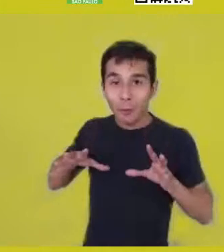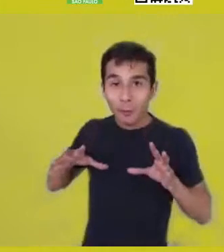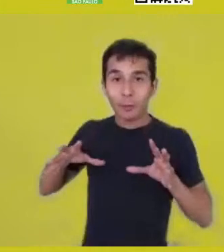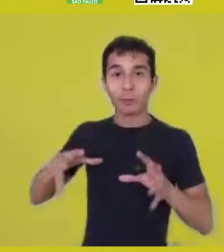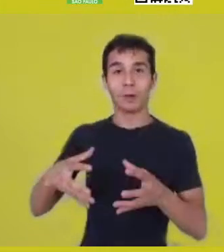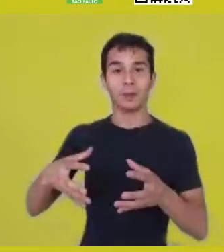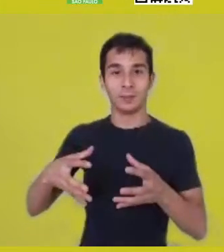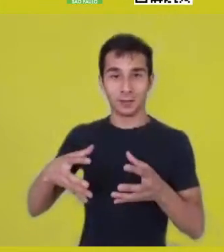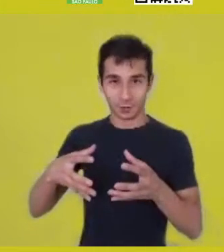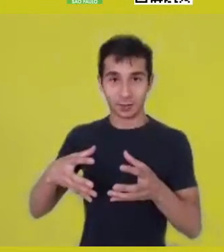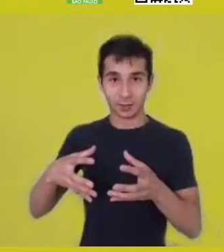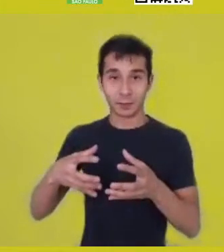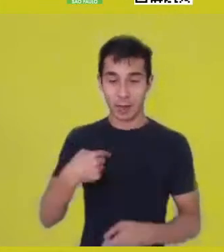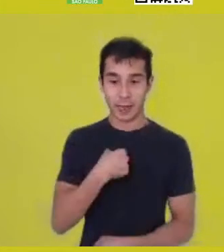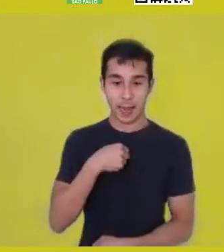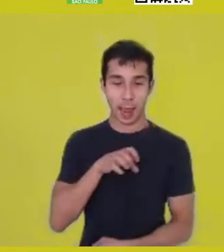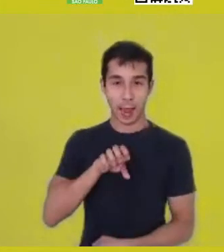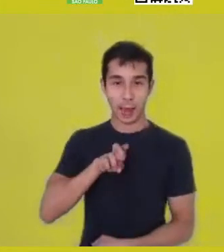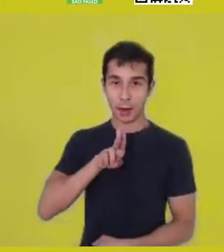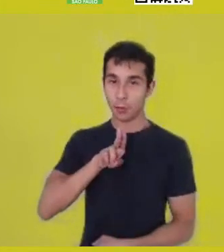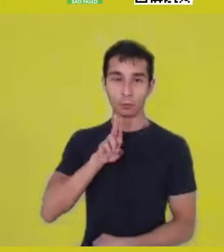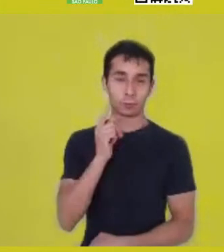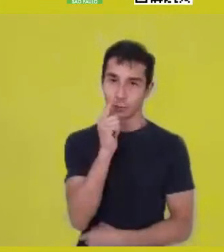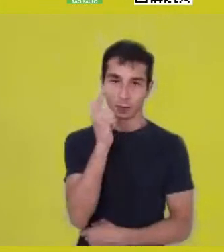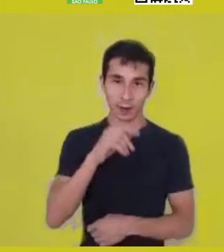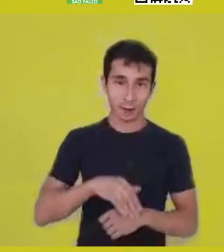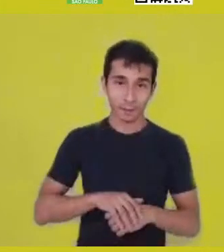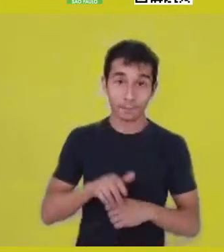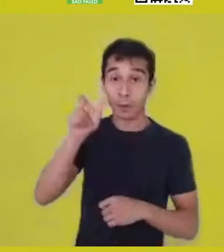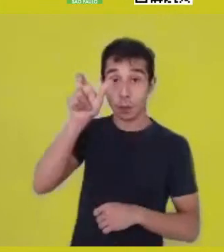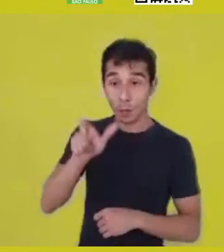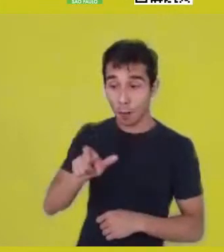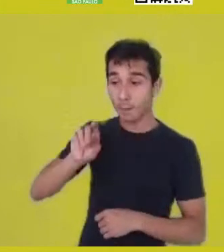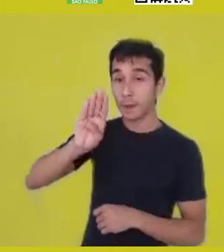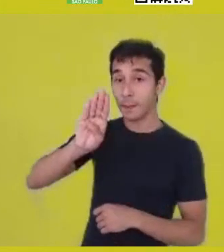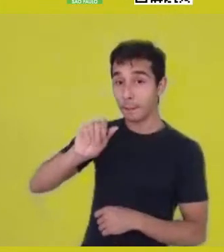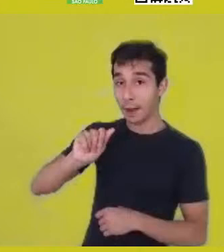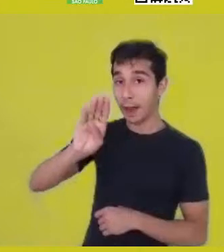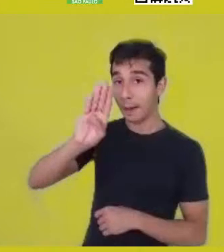Baba is there as someone who organizes a territory,